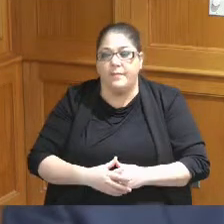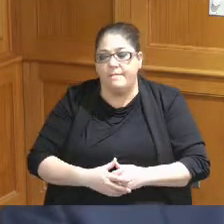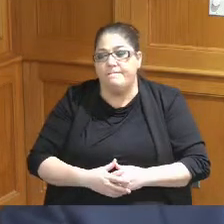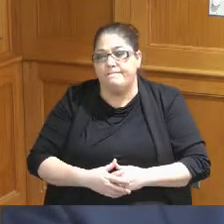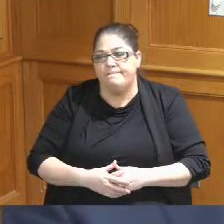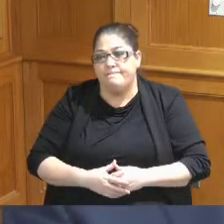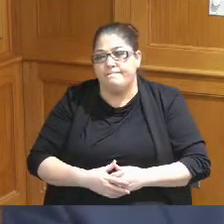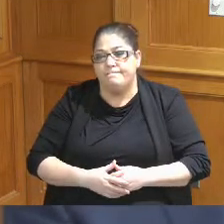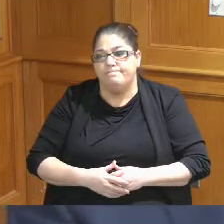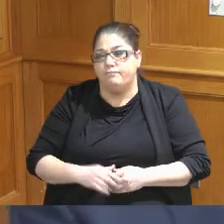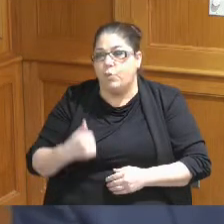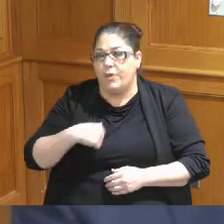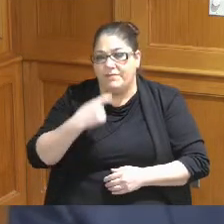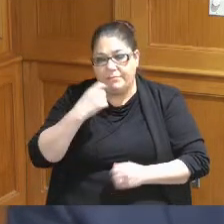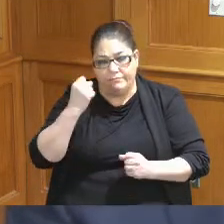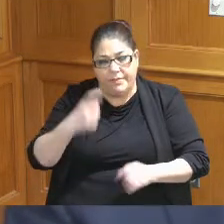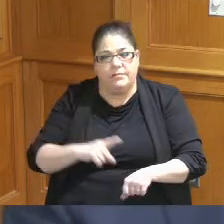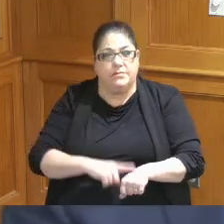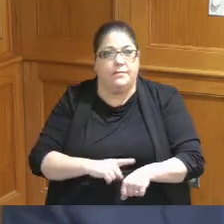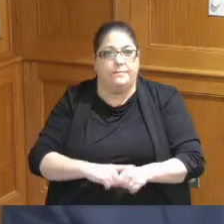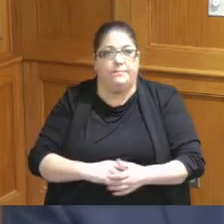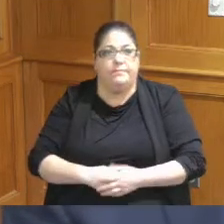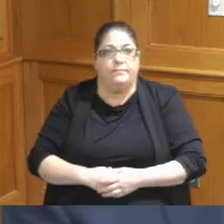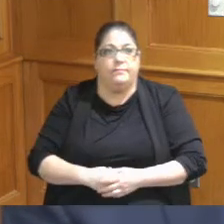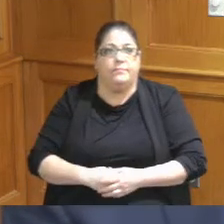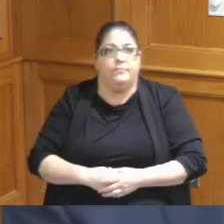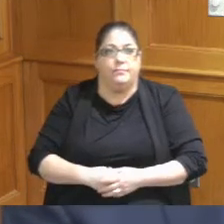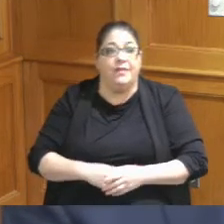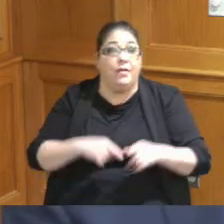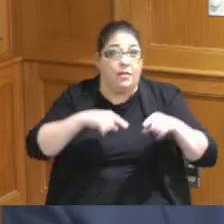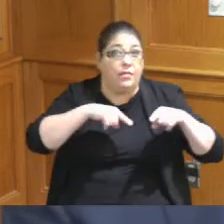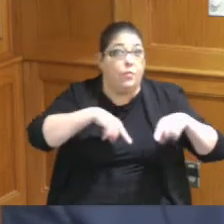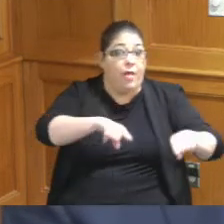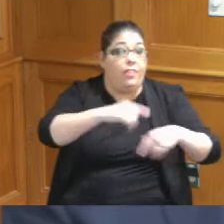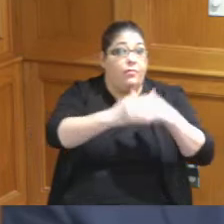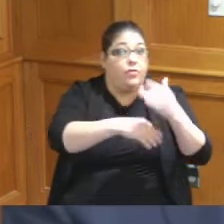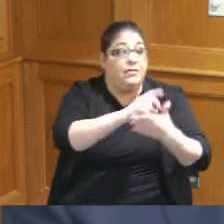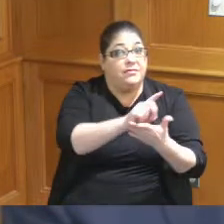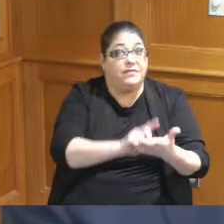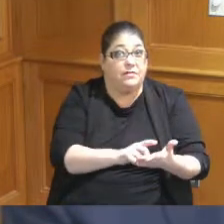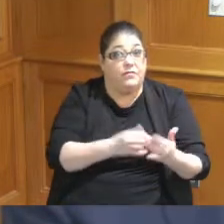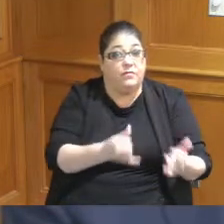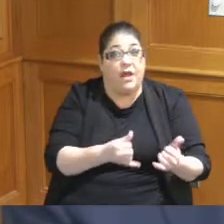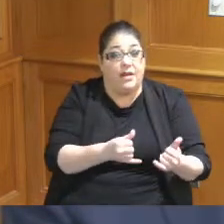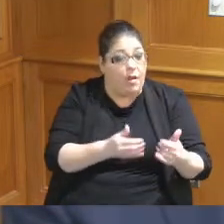dais in in the community we are under design at the safety complex so we are moving forward on the